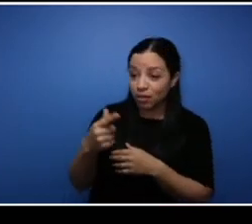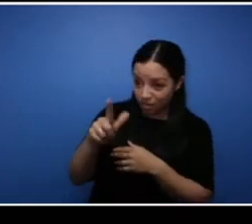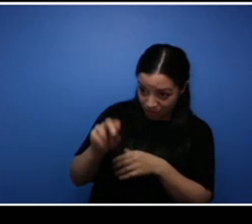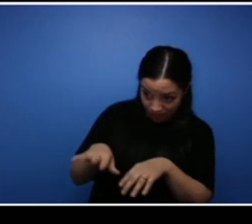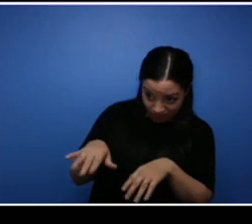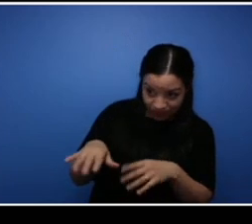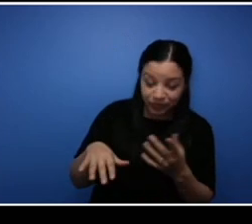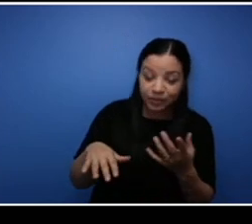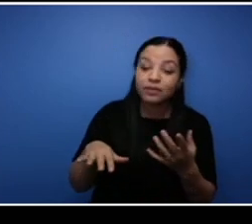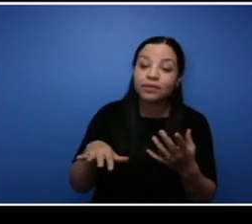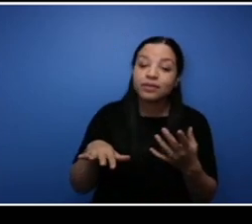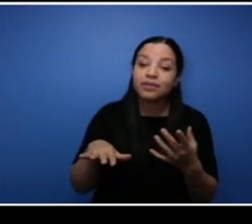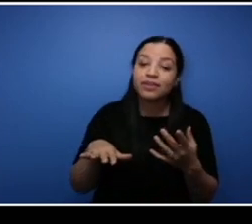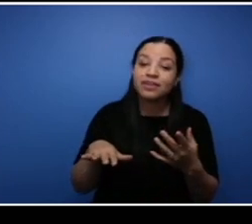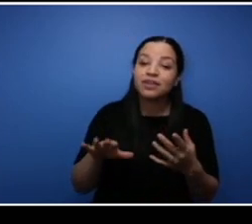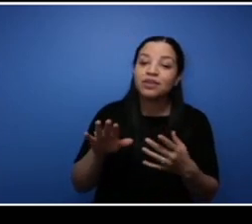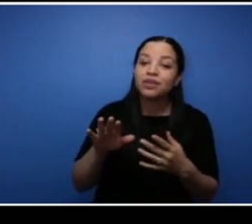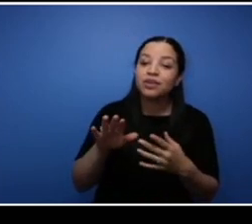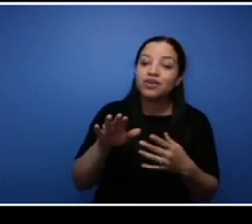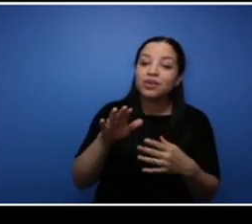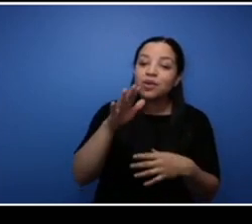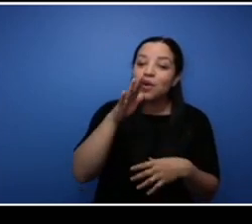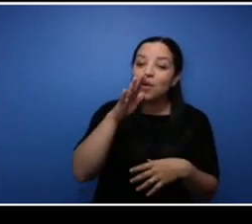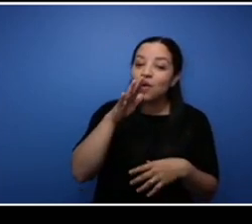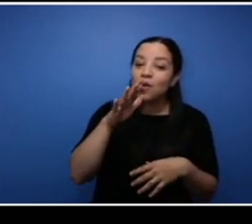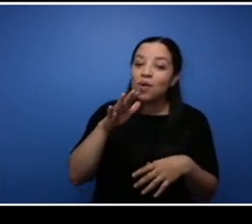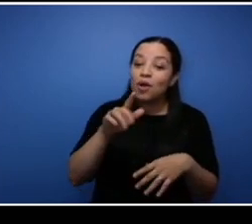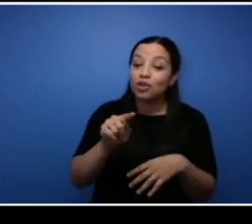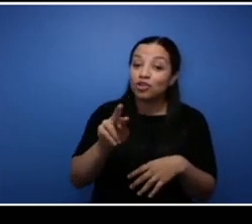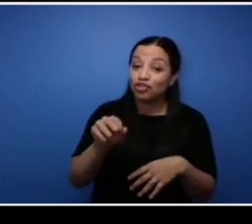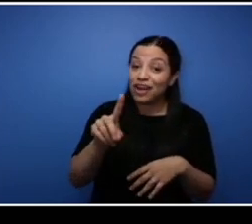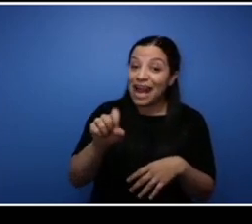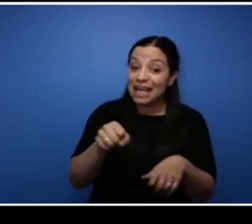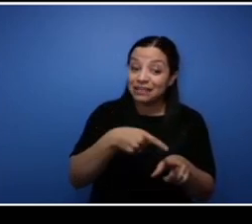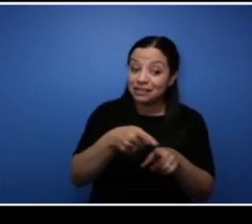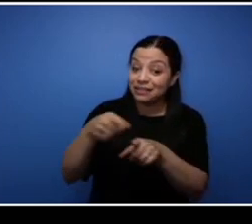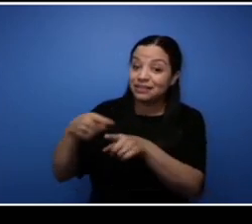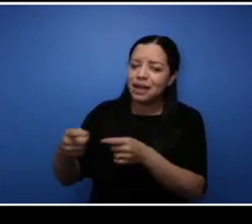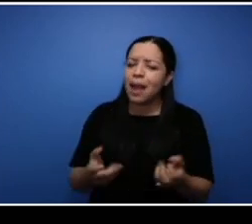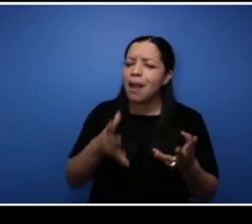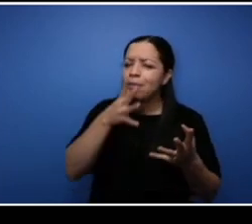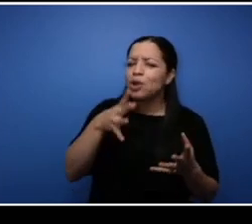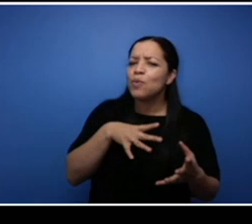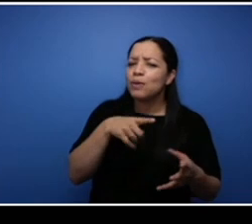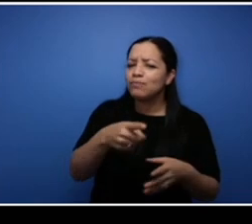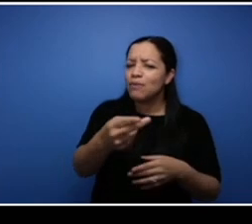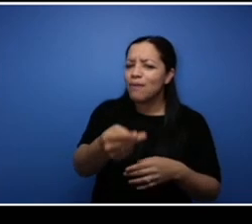do you have hired within your companies, do you allow work placements as well? And do